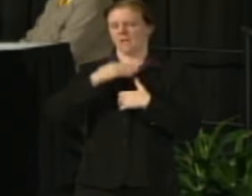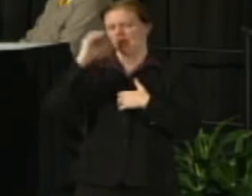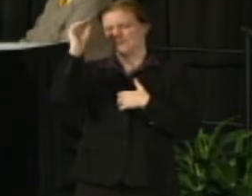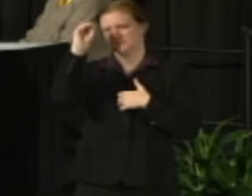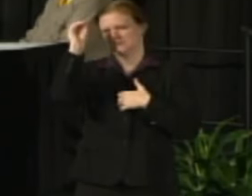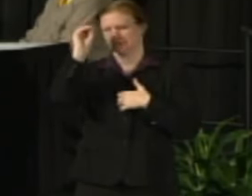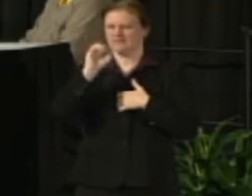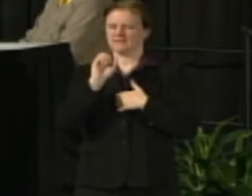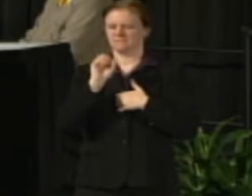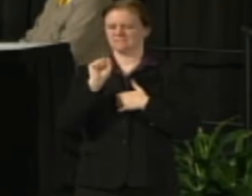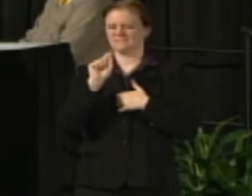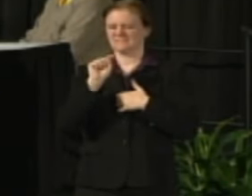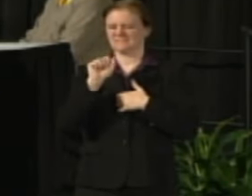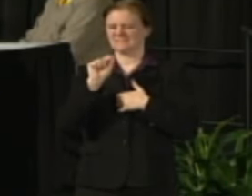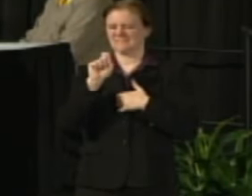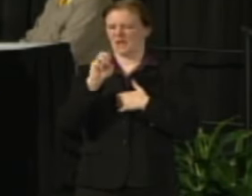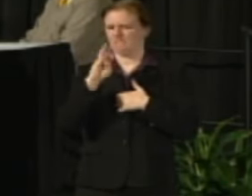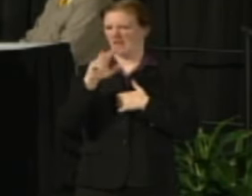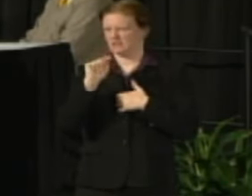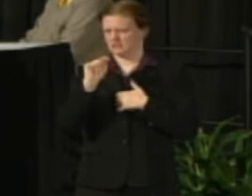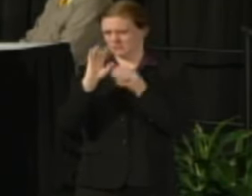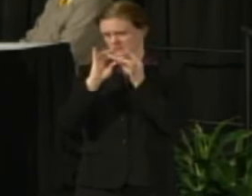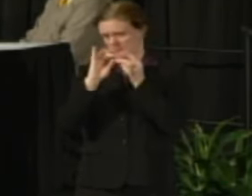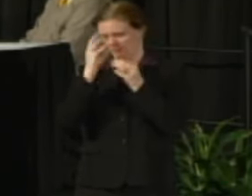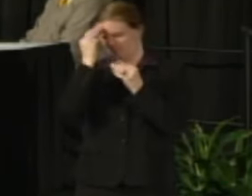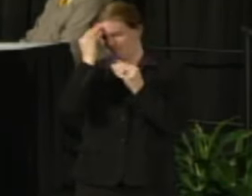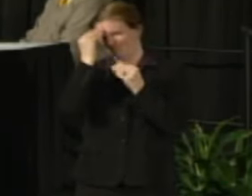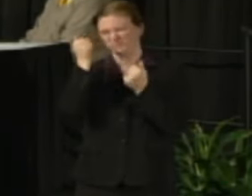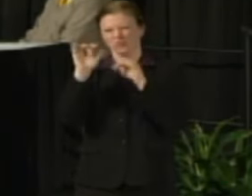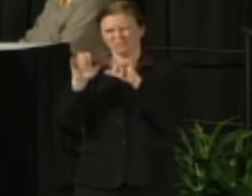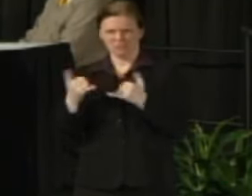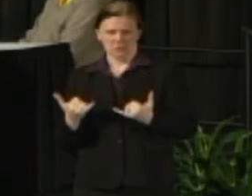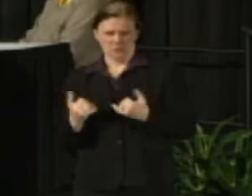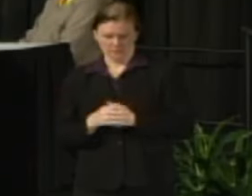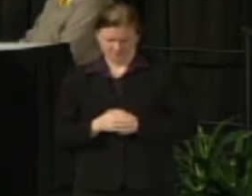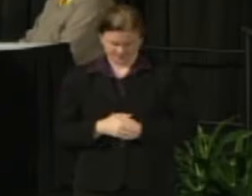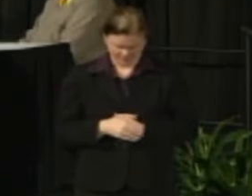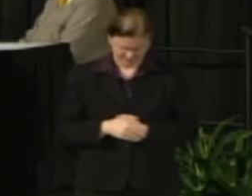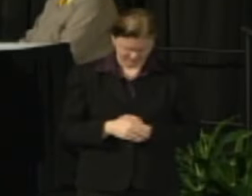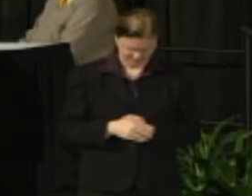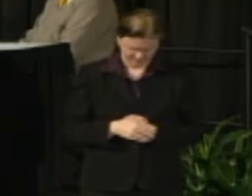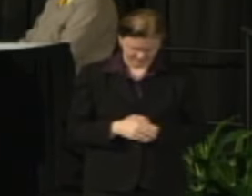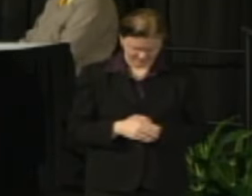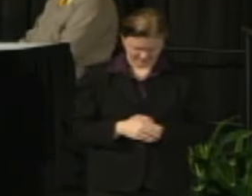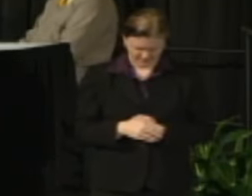around this concept that's so important to all of us the reason I wouldn't have an address